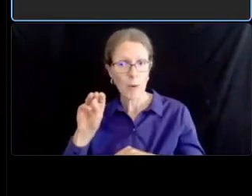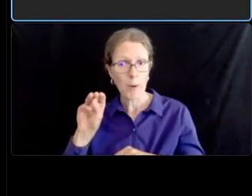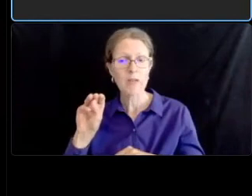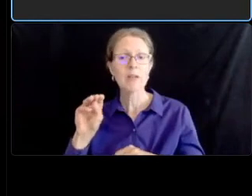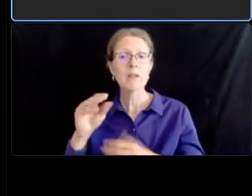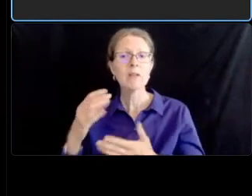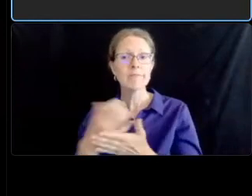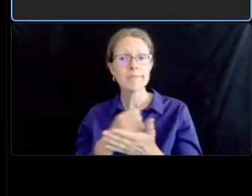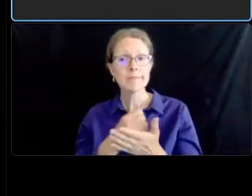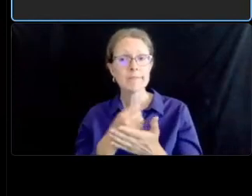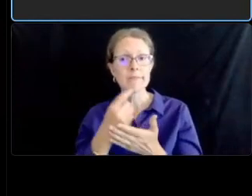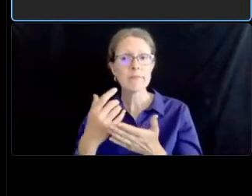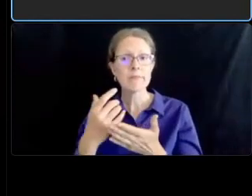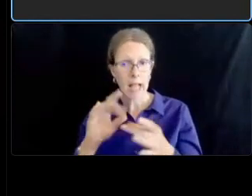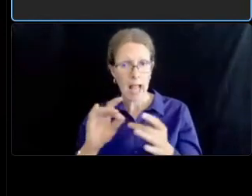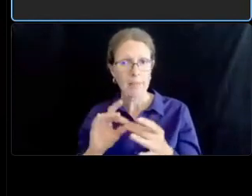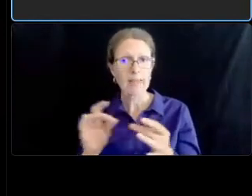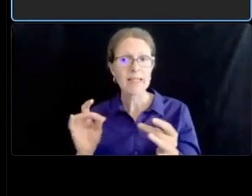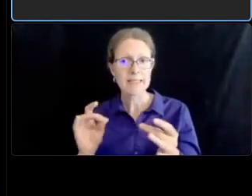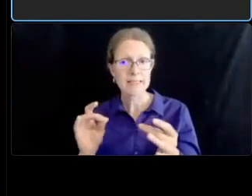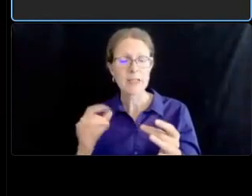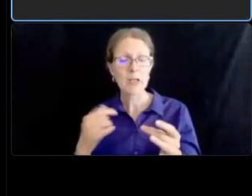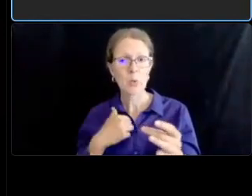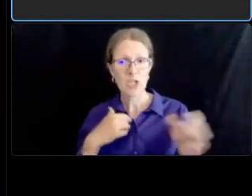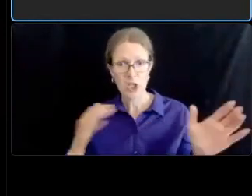um you see a qr code that is at the bottom of your screen